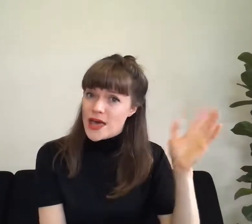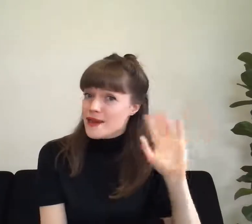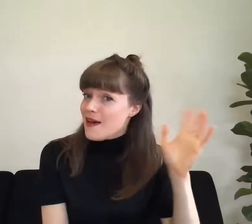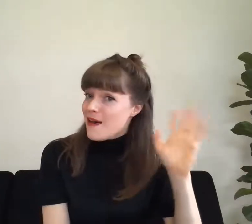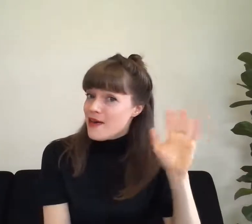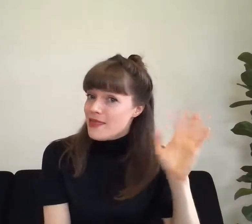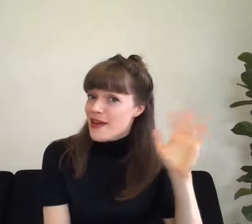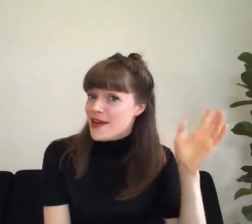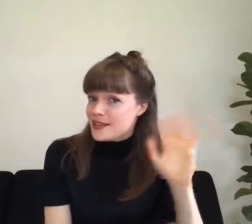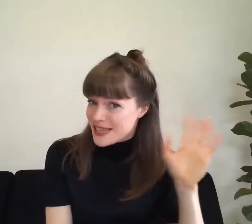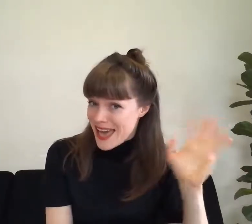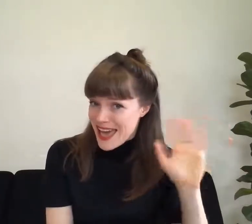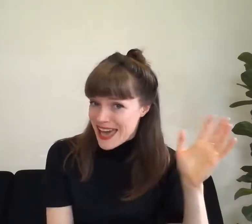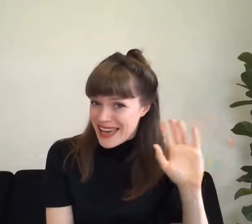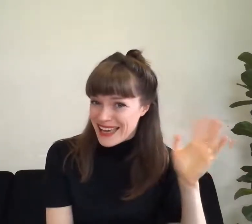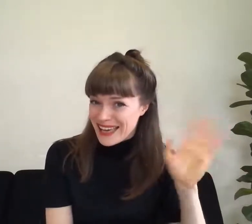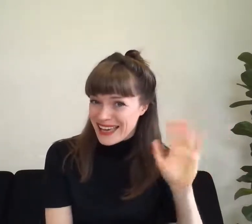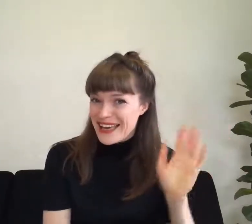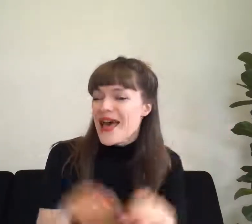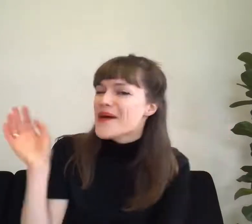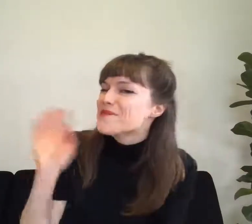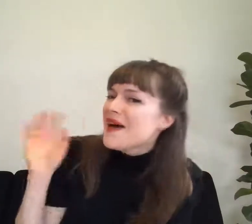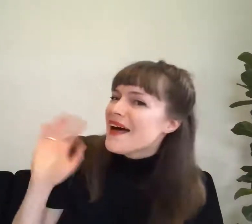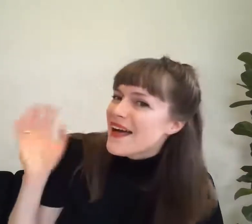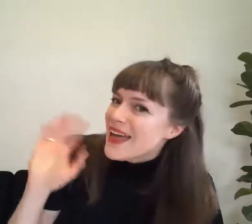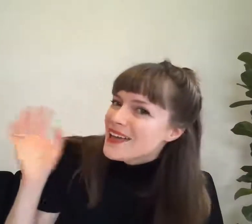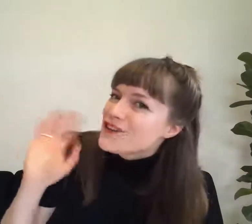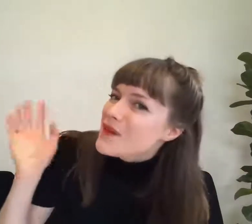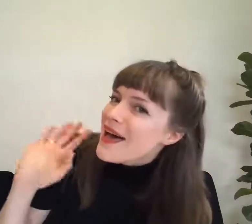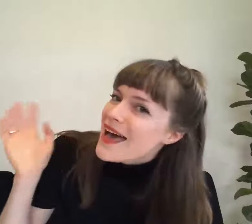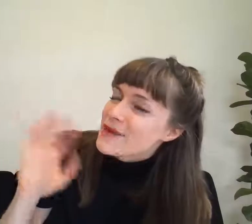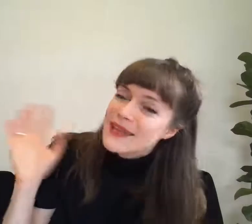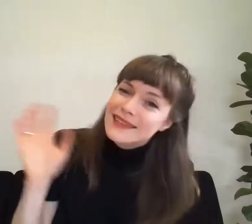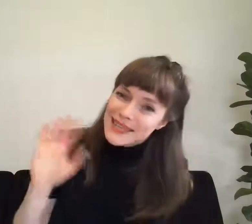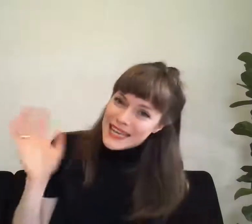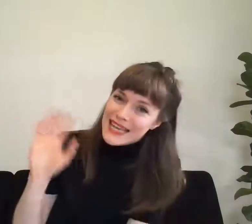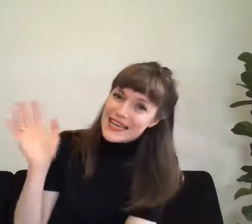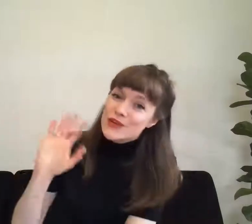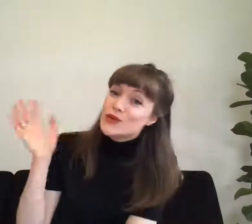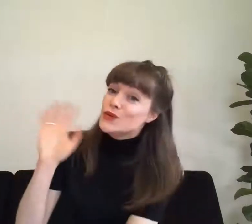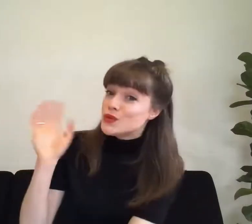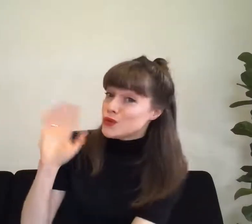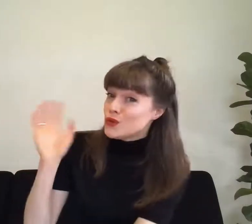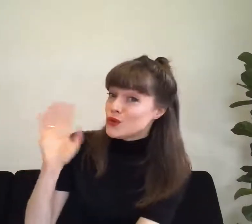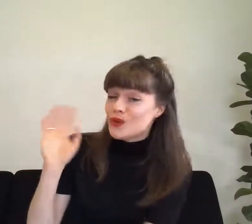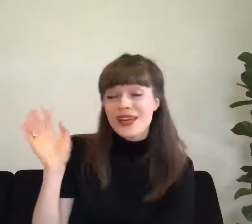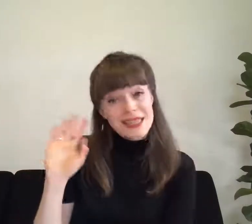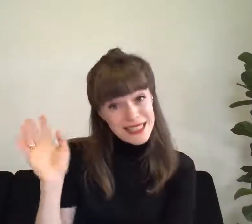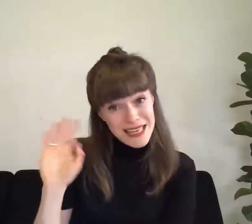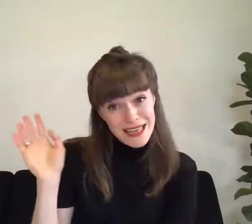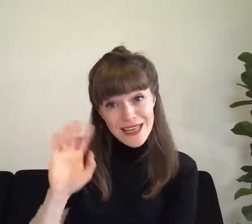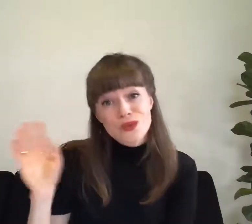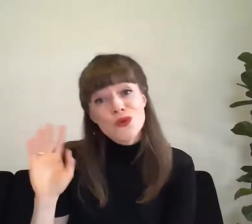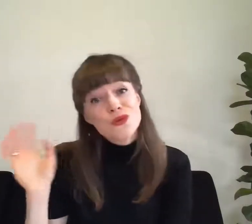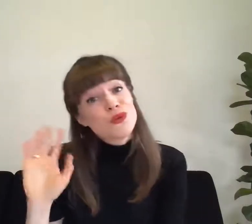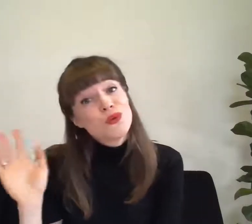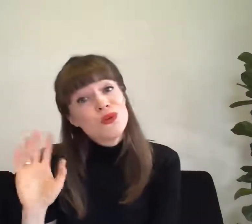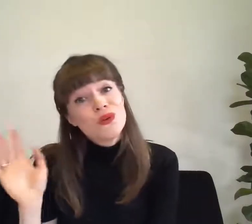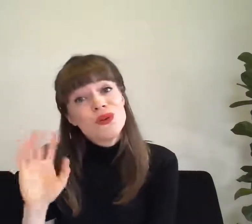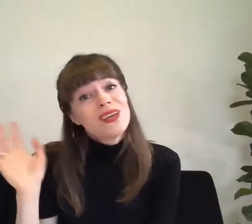another day Bye goodbye. We'll see you soon See you soon. See